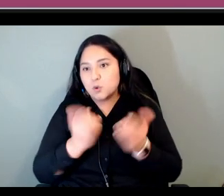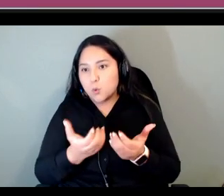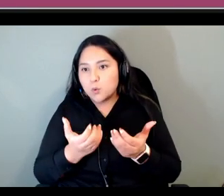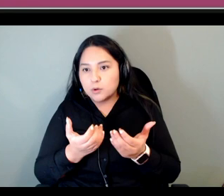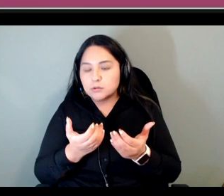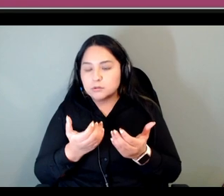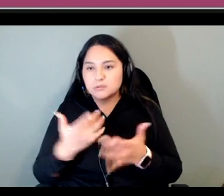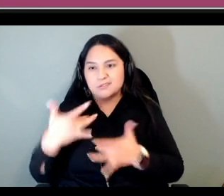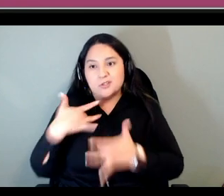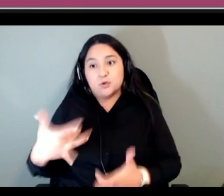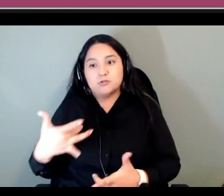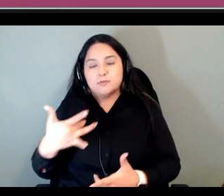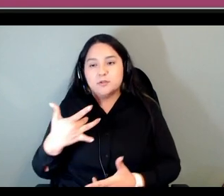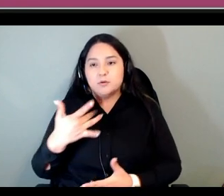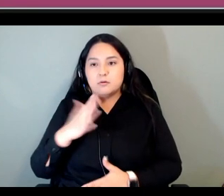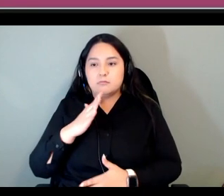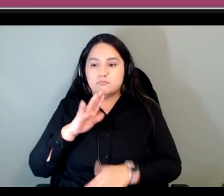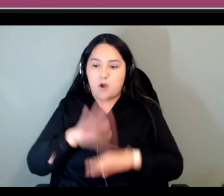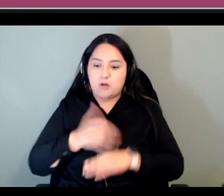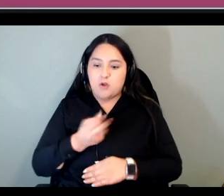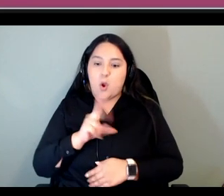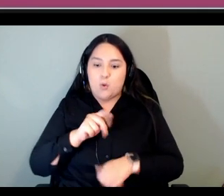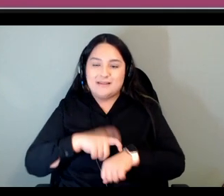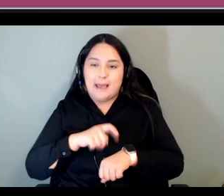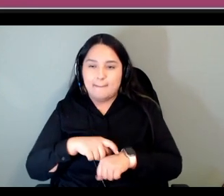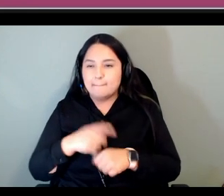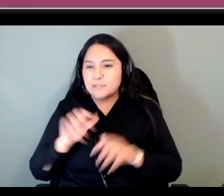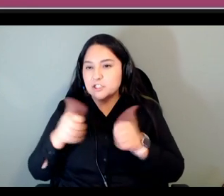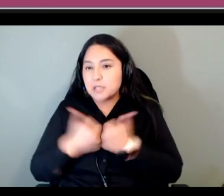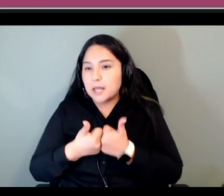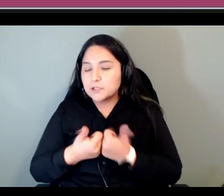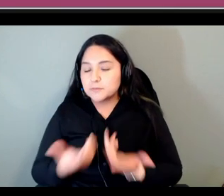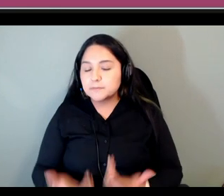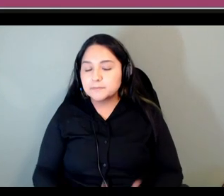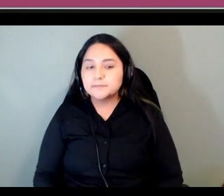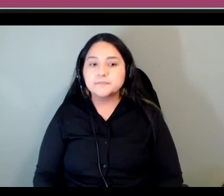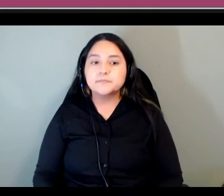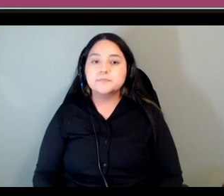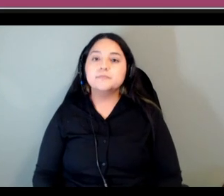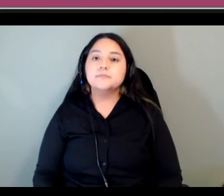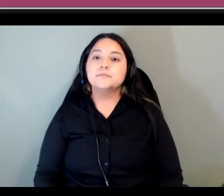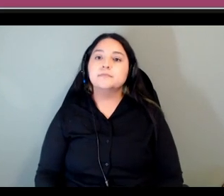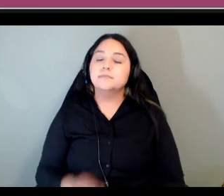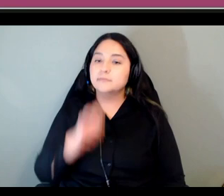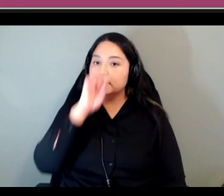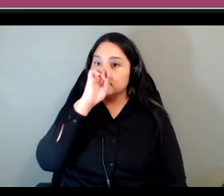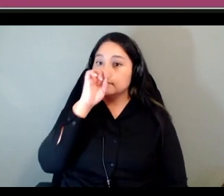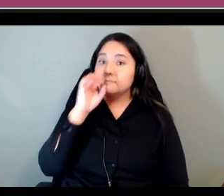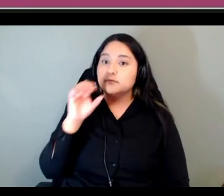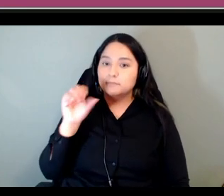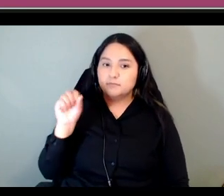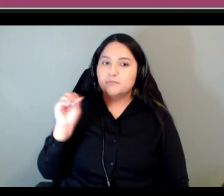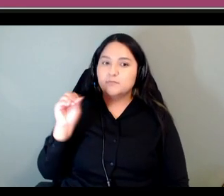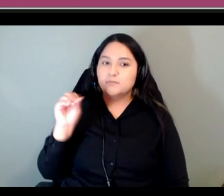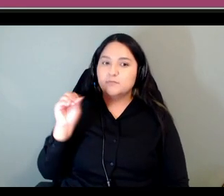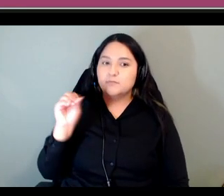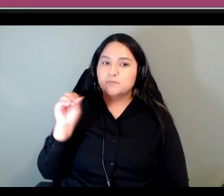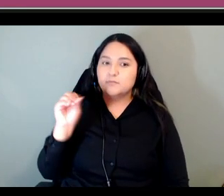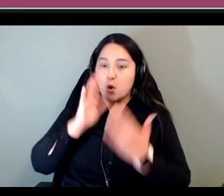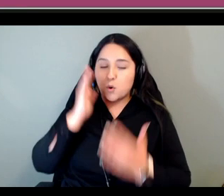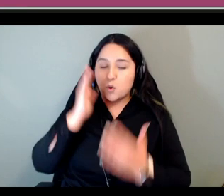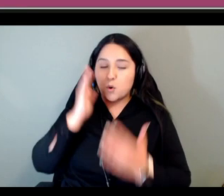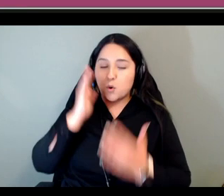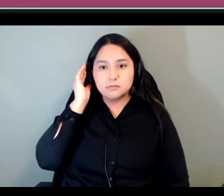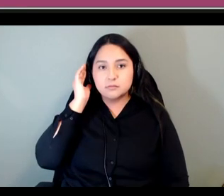on their own so so um the approach we took for for beginners was